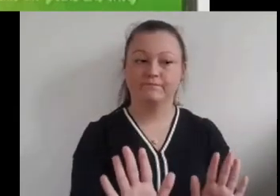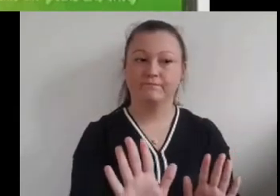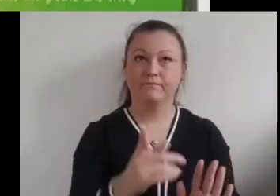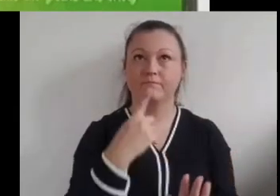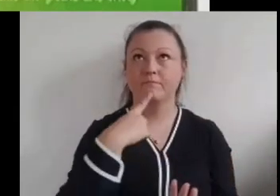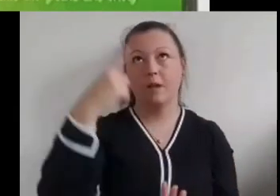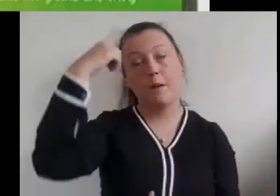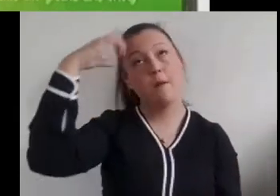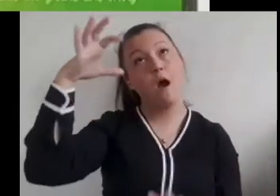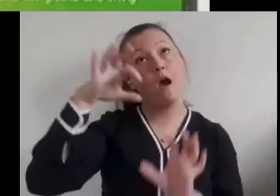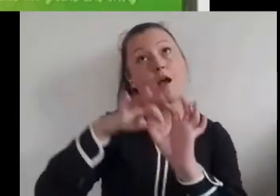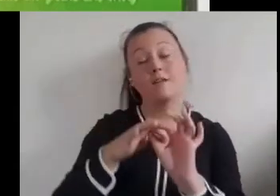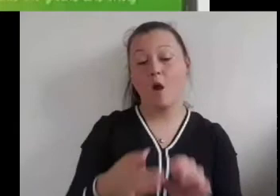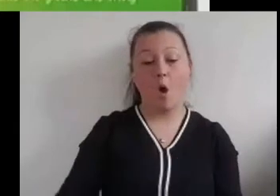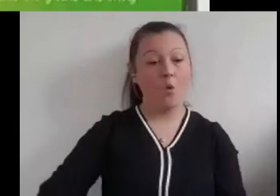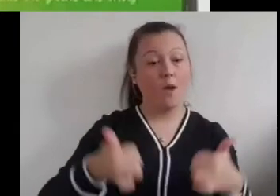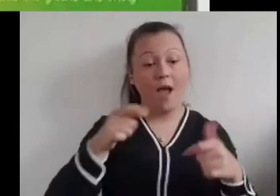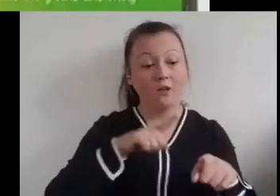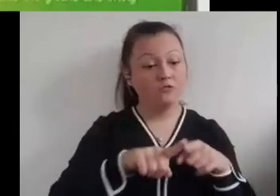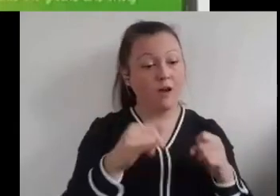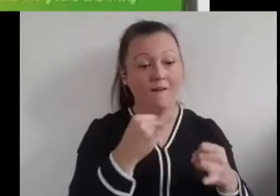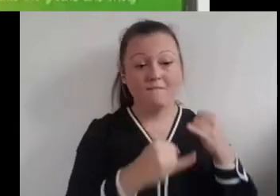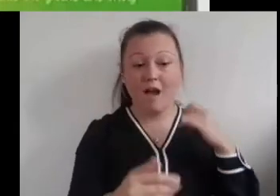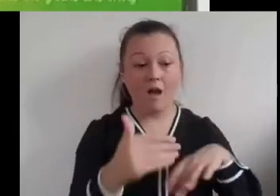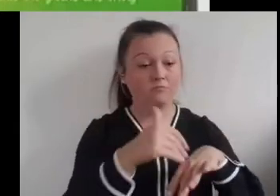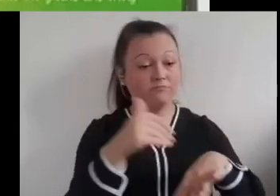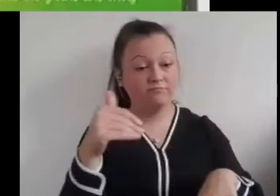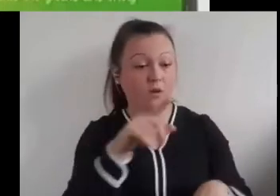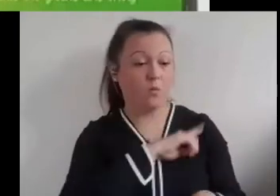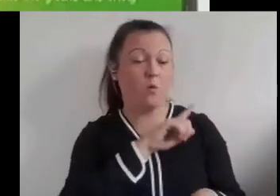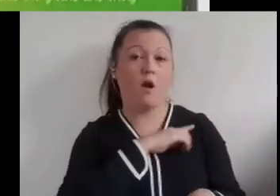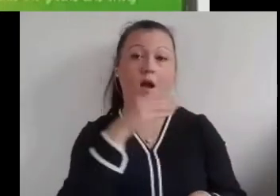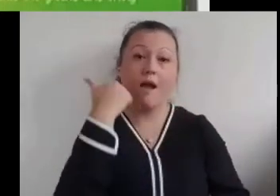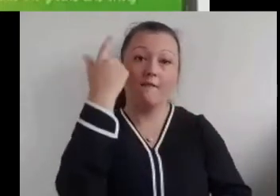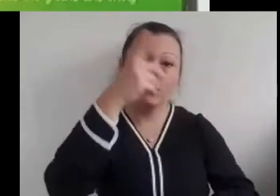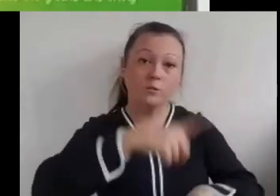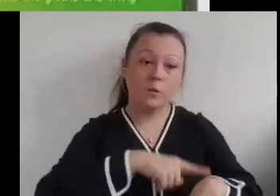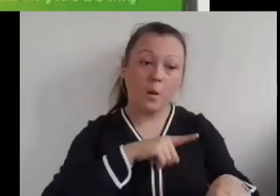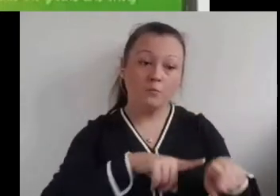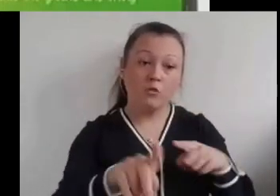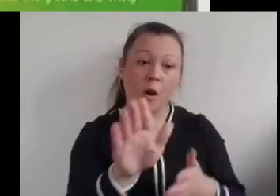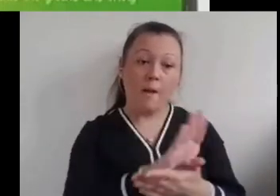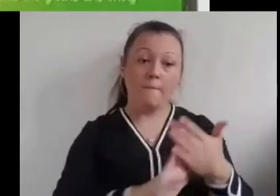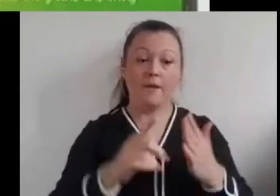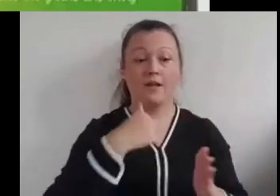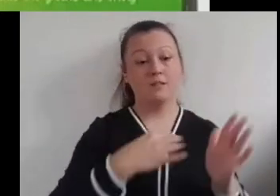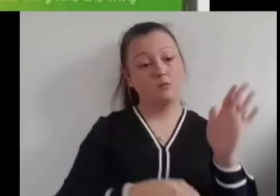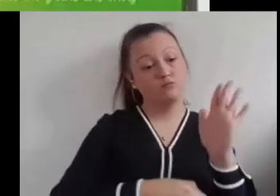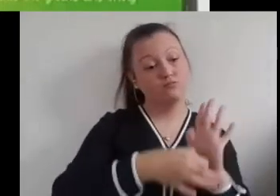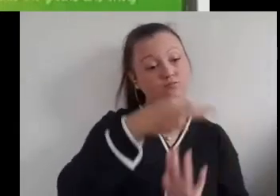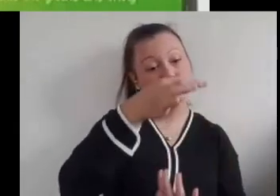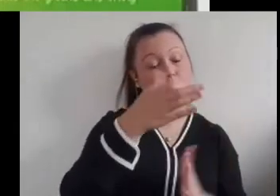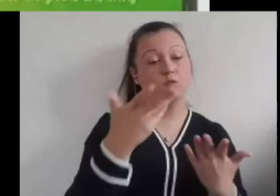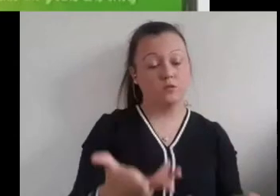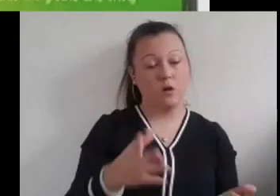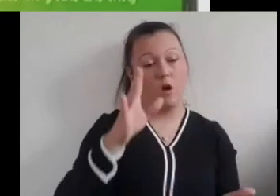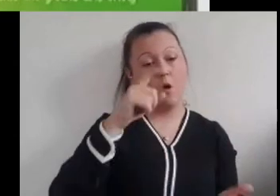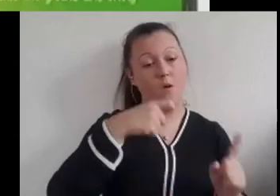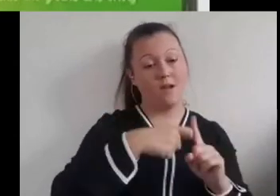She tried her hardest throwing their hands onto the ground and lifting her legs and she almost got the cartwheel right.